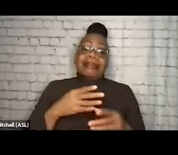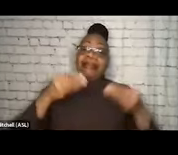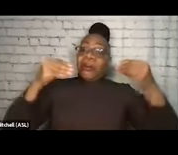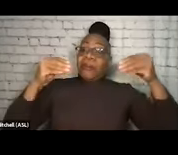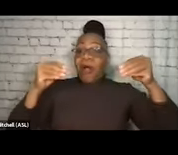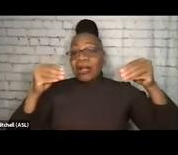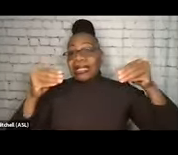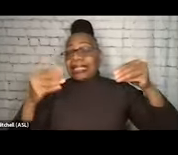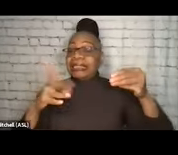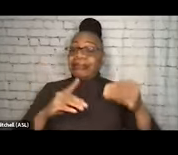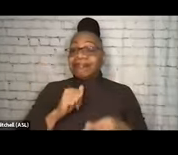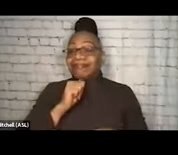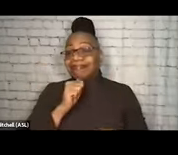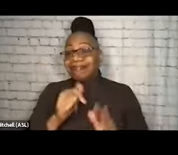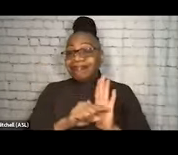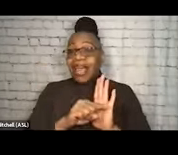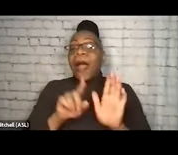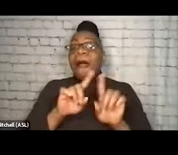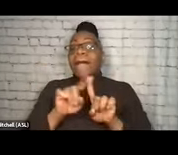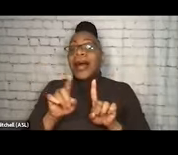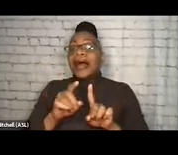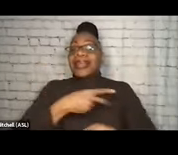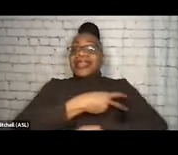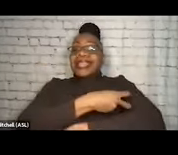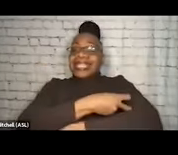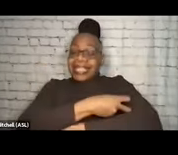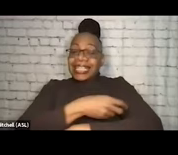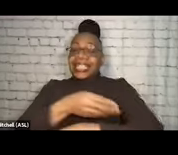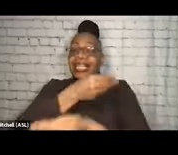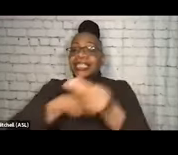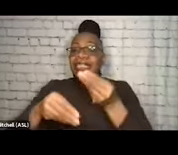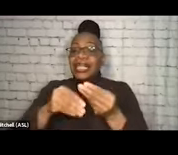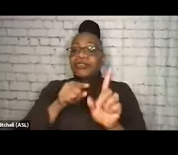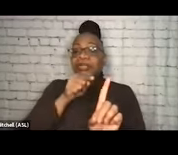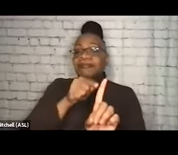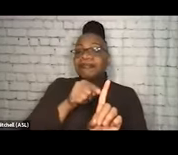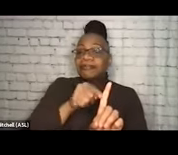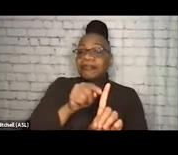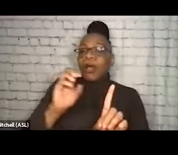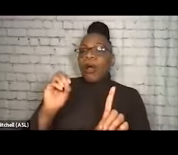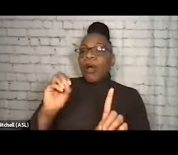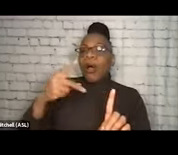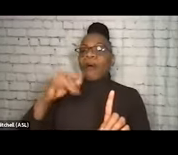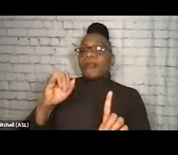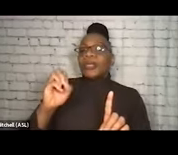but it's arguably centered on opioid injection drug use, when we have a lot of unaddressed issues.